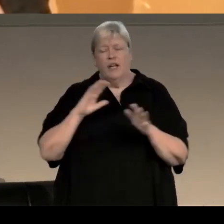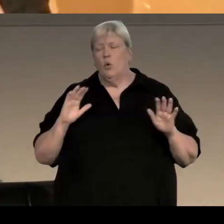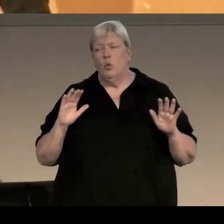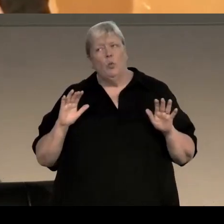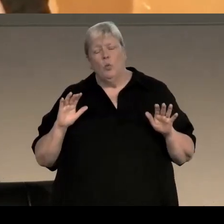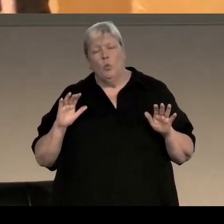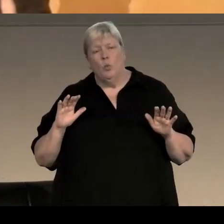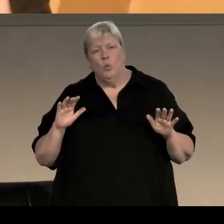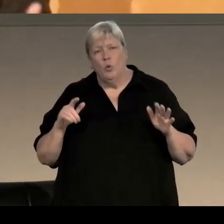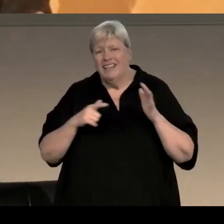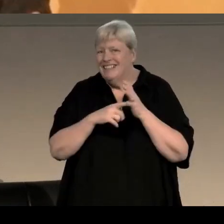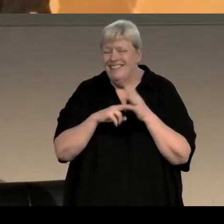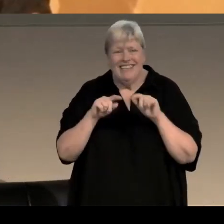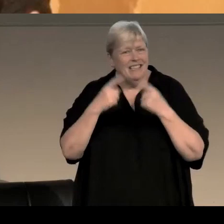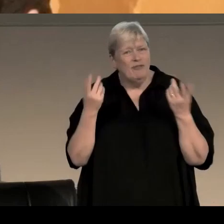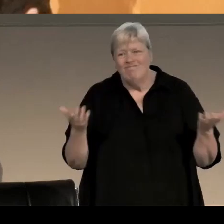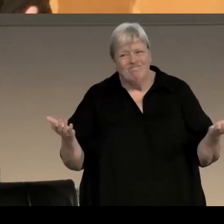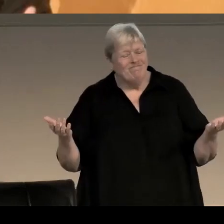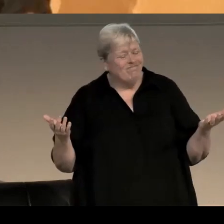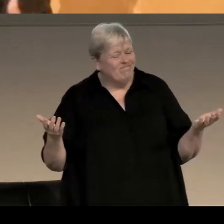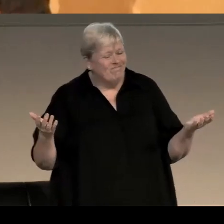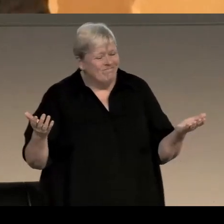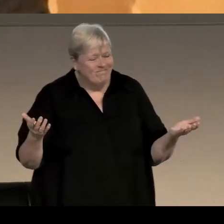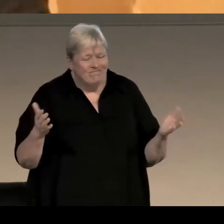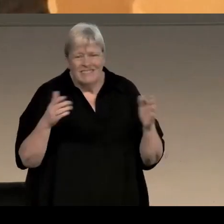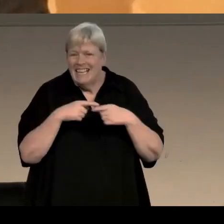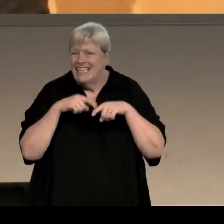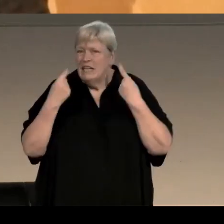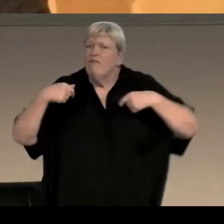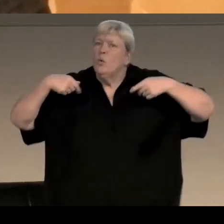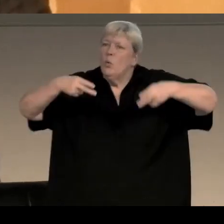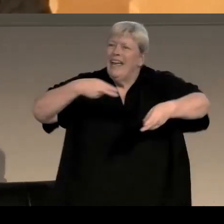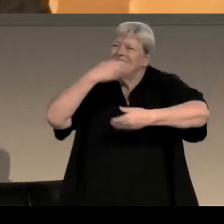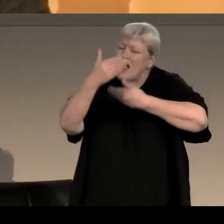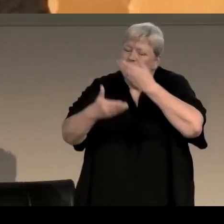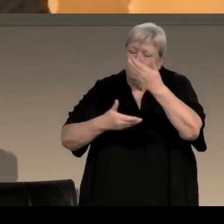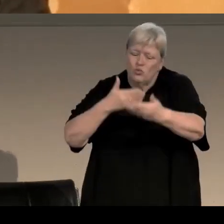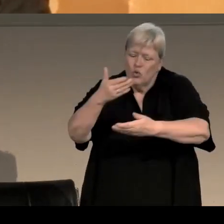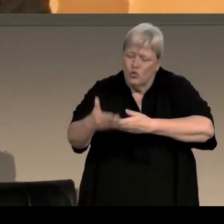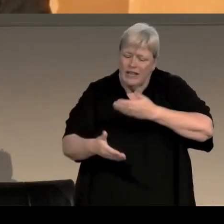Because television is a different beast, it's a different way of telling stories and you have to just say,